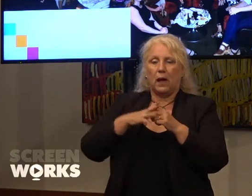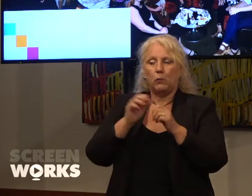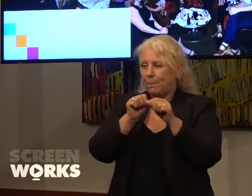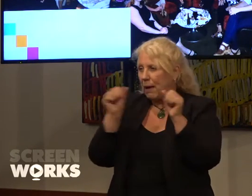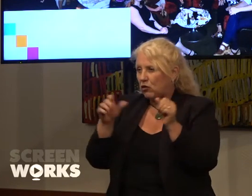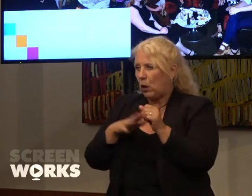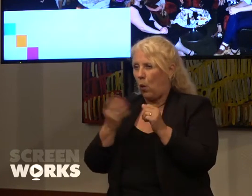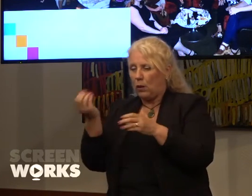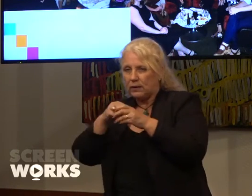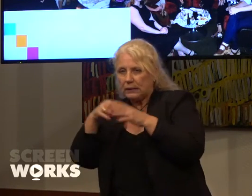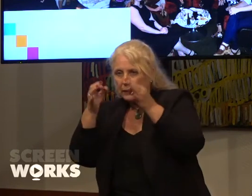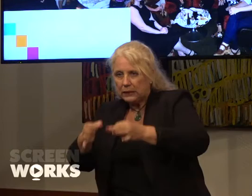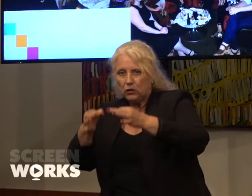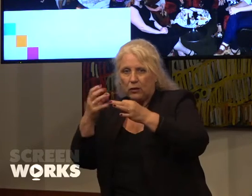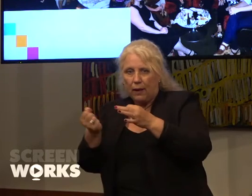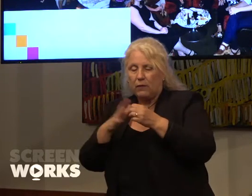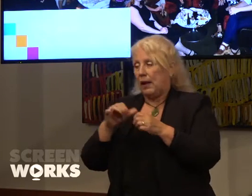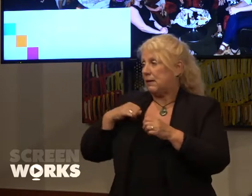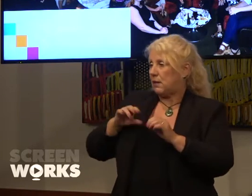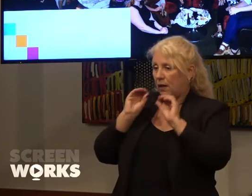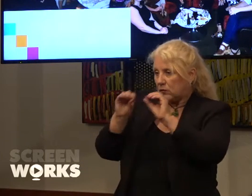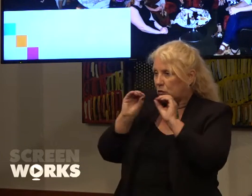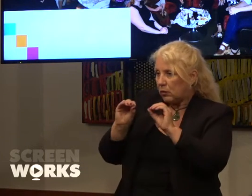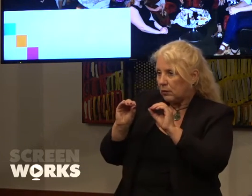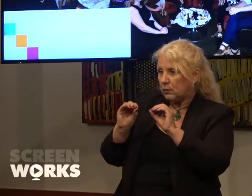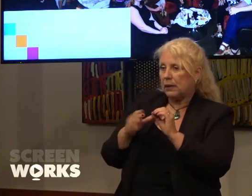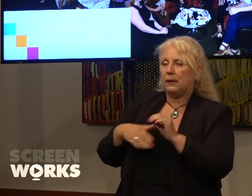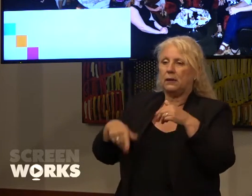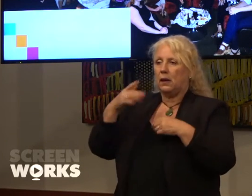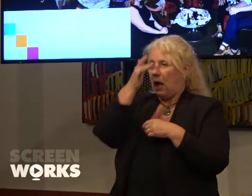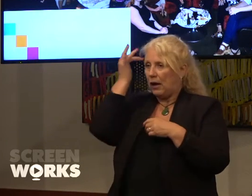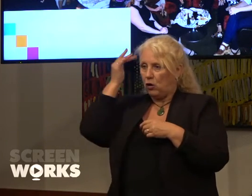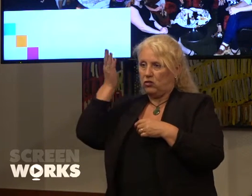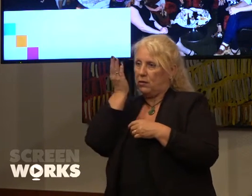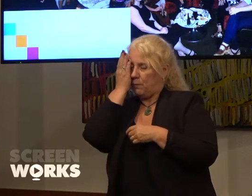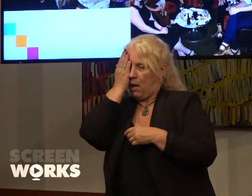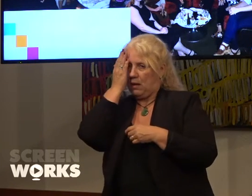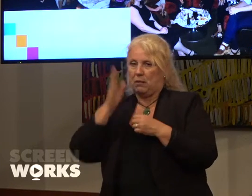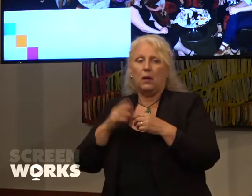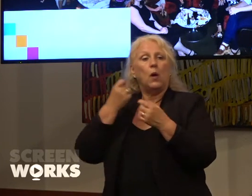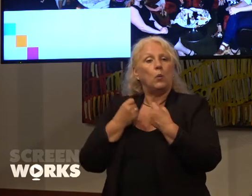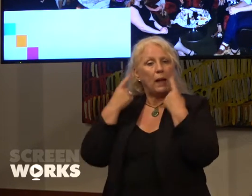decisions and our staff are being trained in unconscious bias. We understand our role in this process and